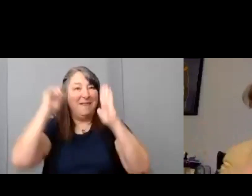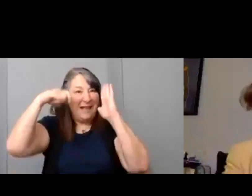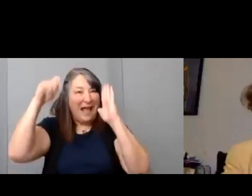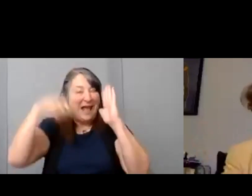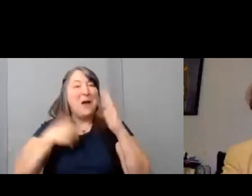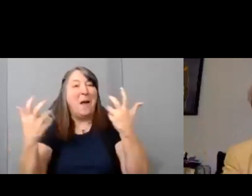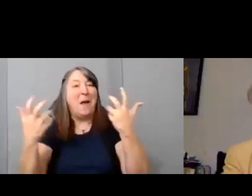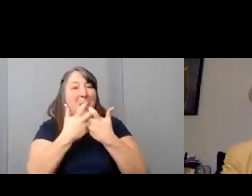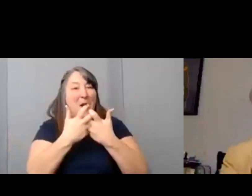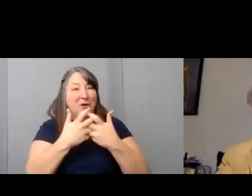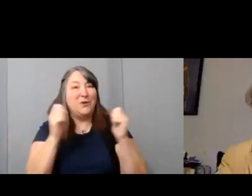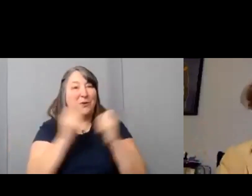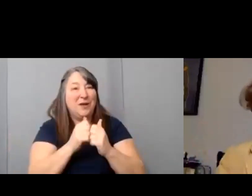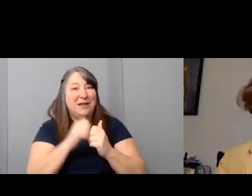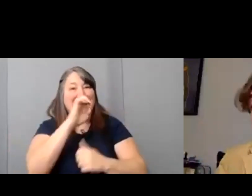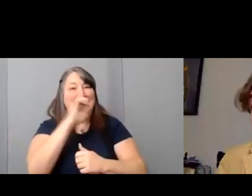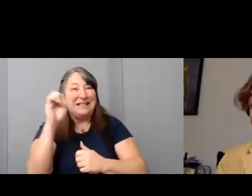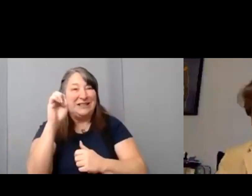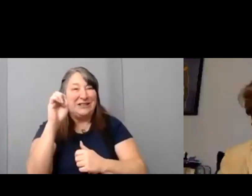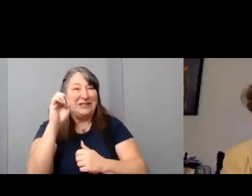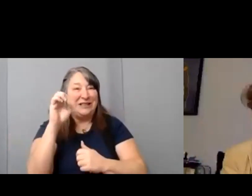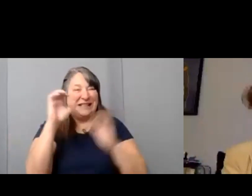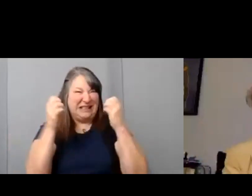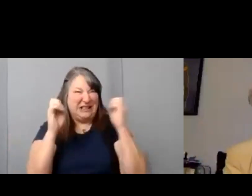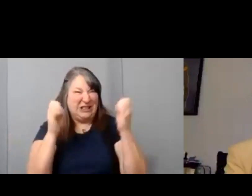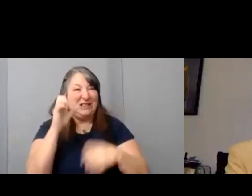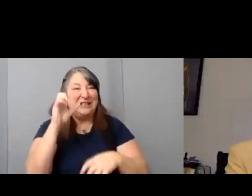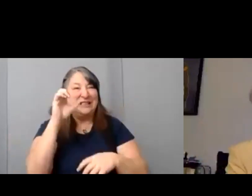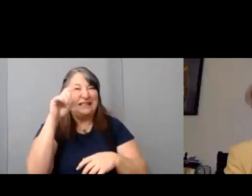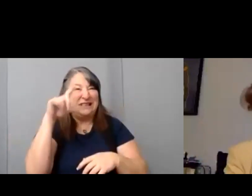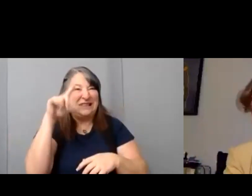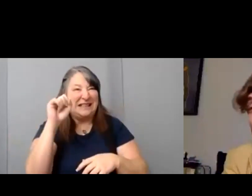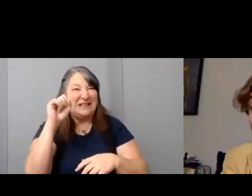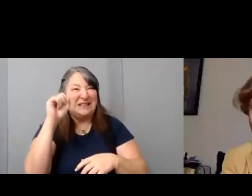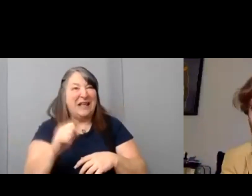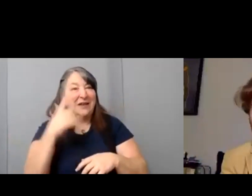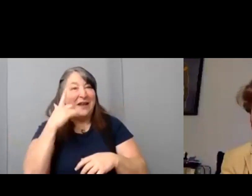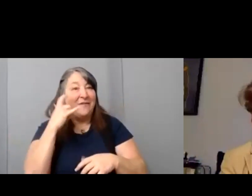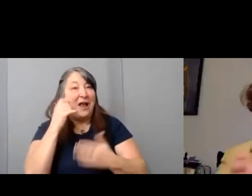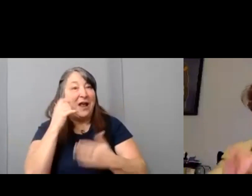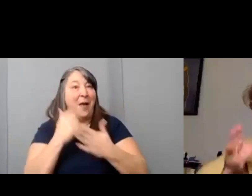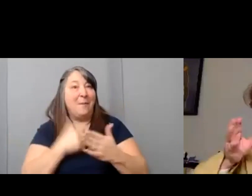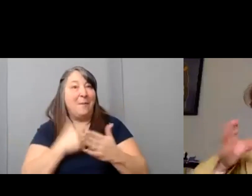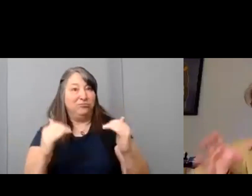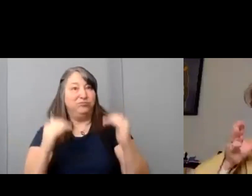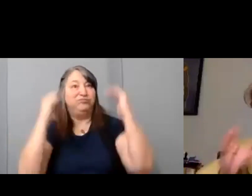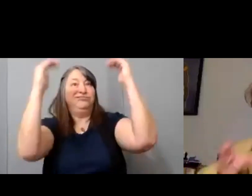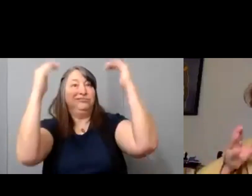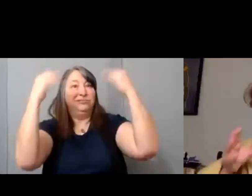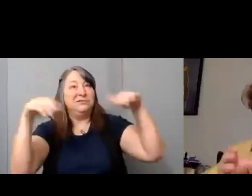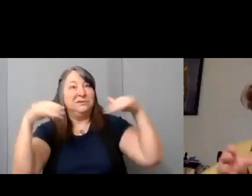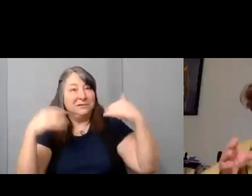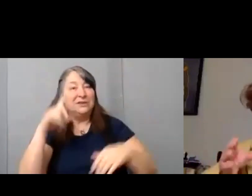Southern California that really helped me uh take it to the next level in 2017. But one of the big factors that people